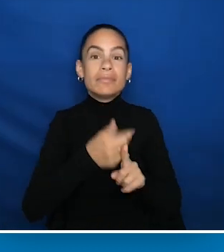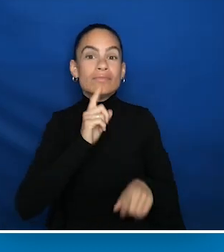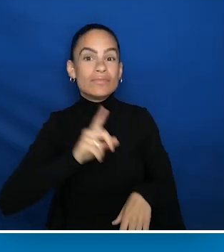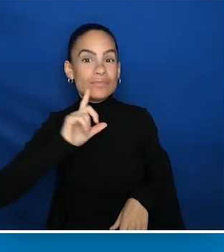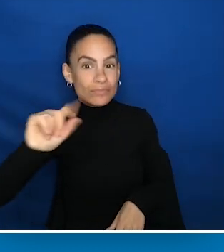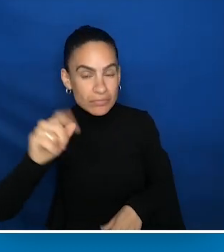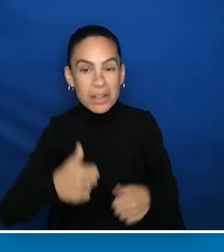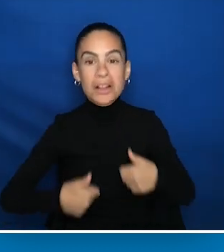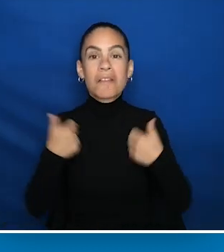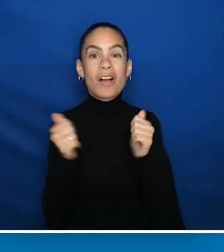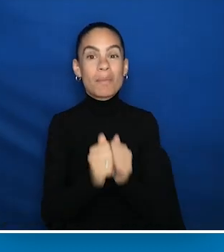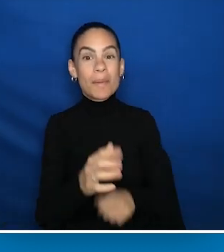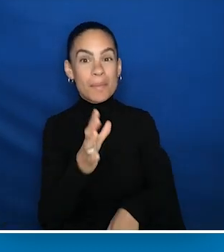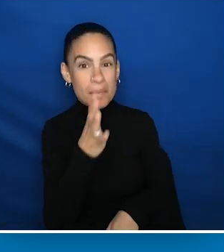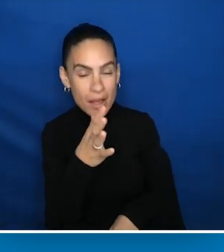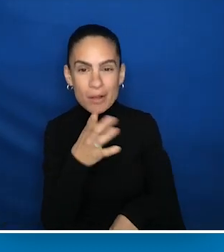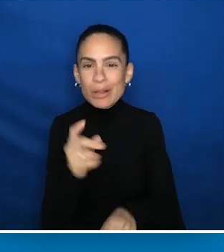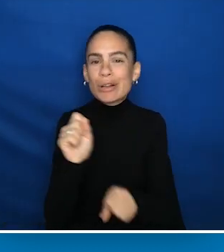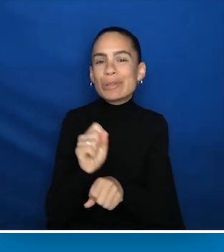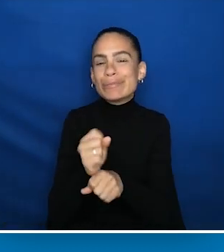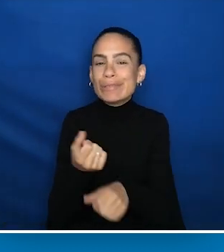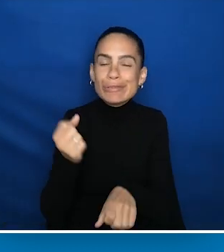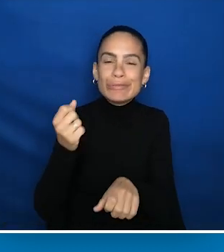and he'd work low paying jobs, you know, janitorial services and things.